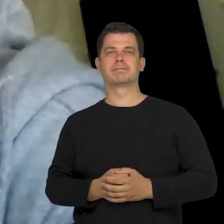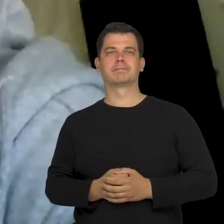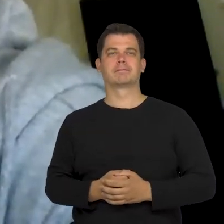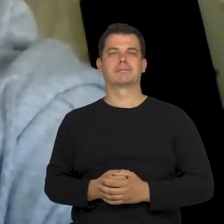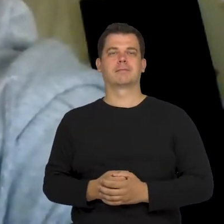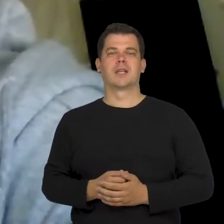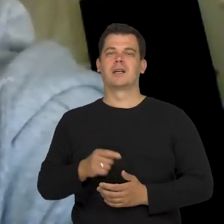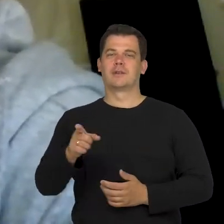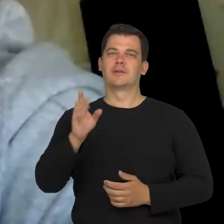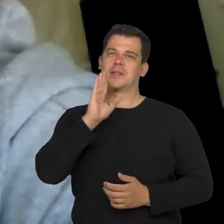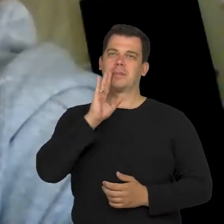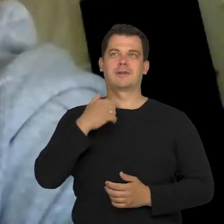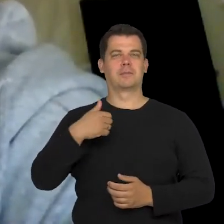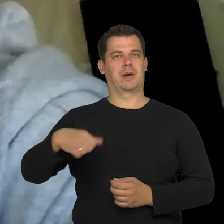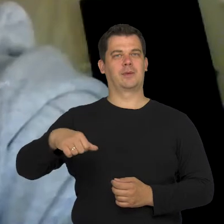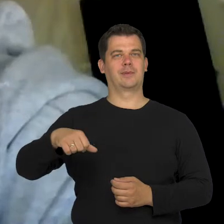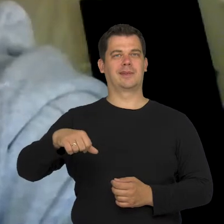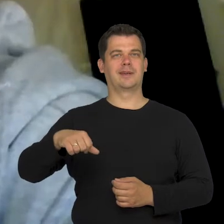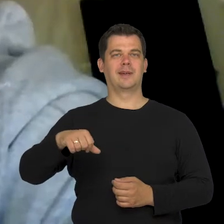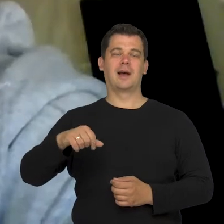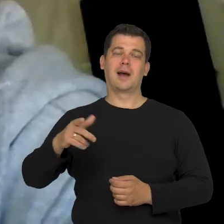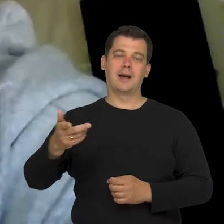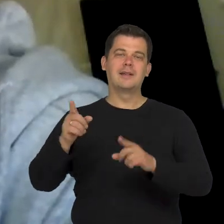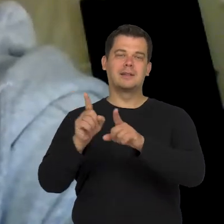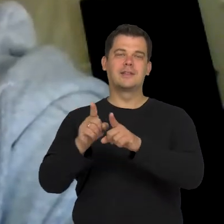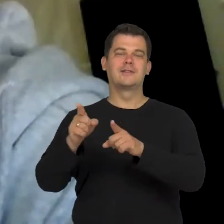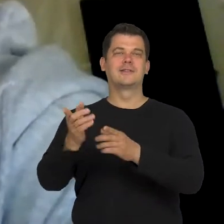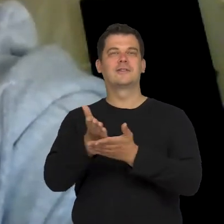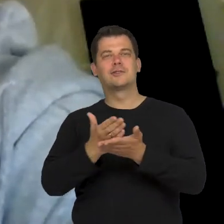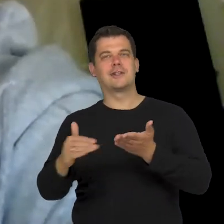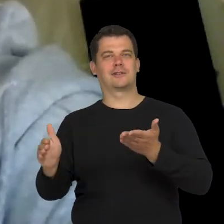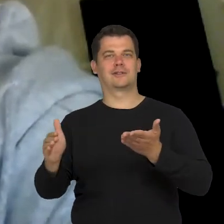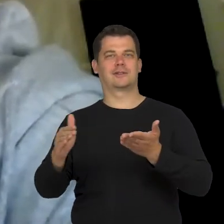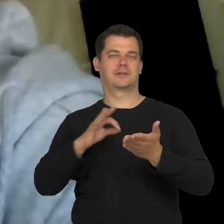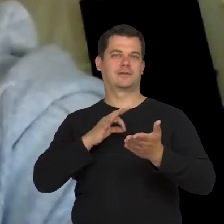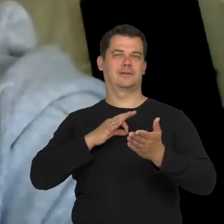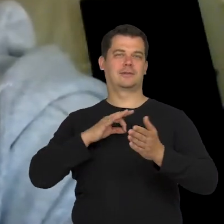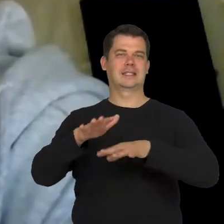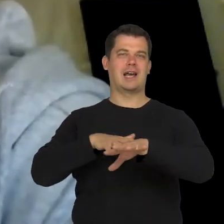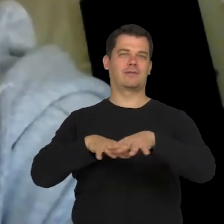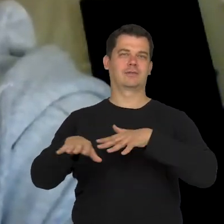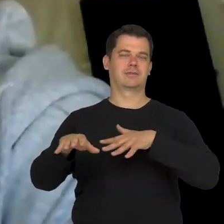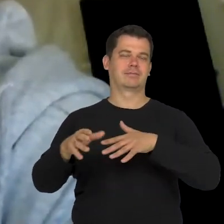This is what I miss but it is also a part of my work.